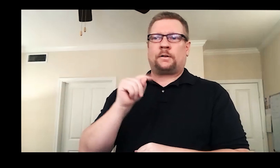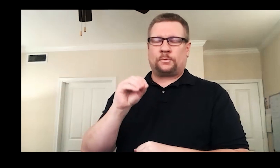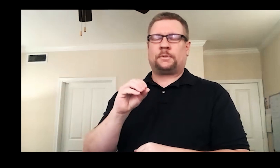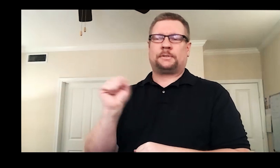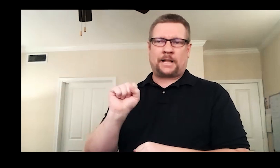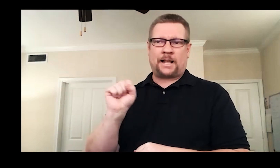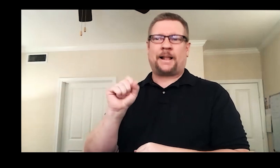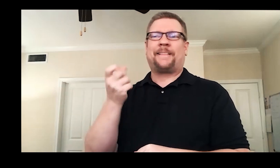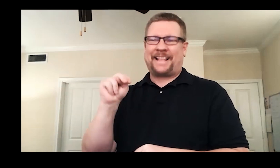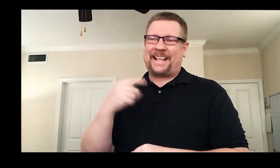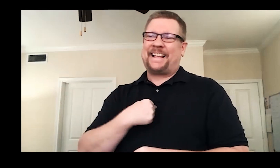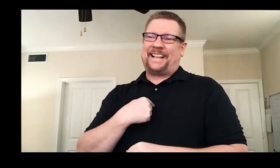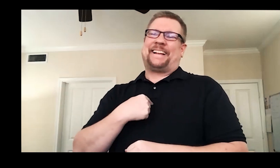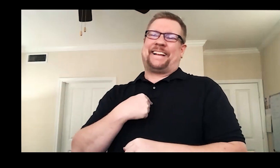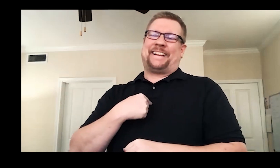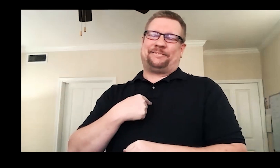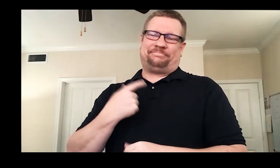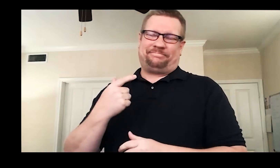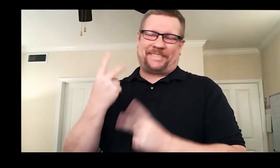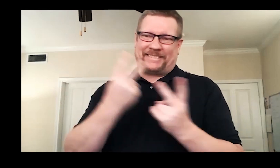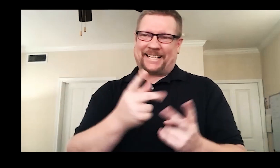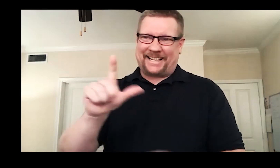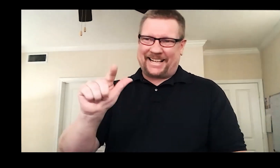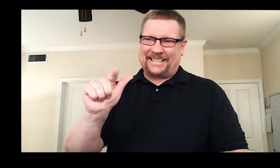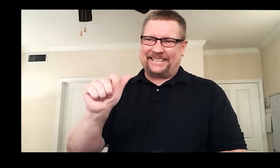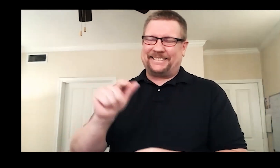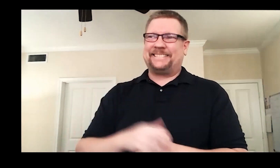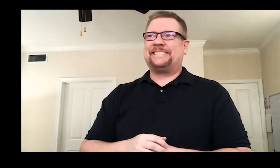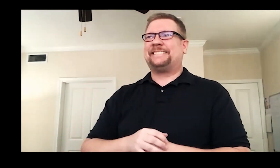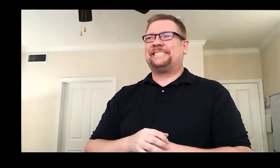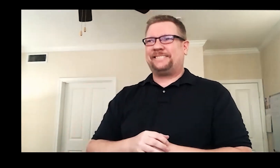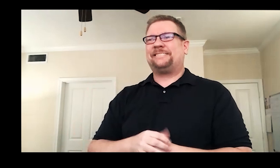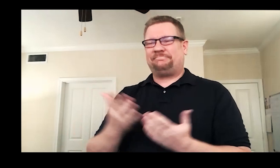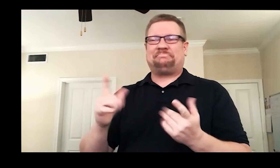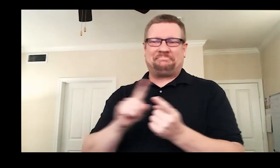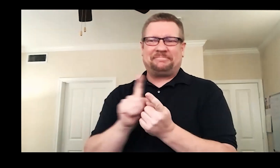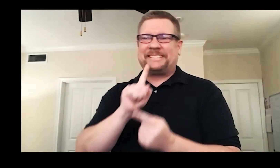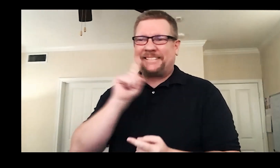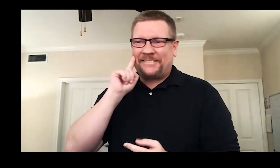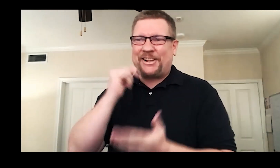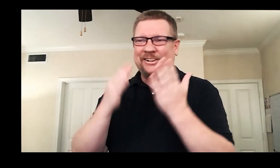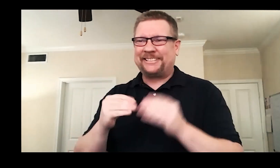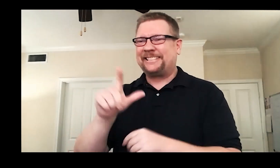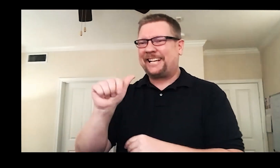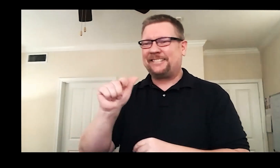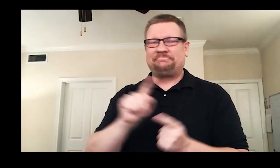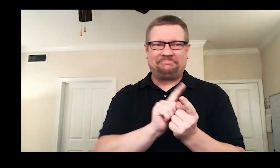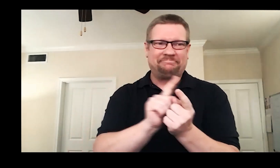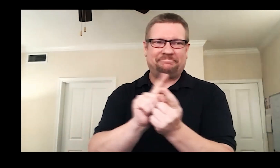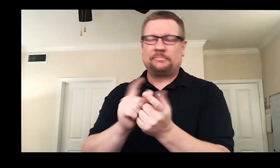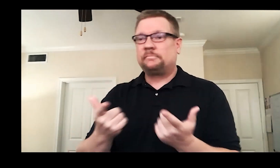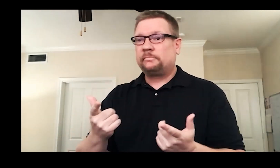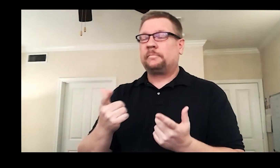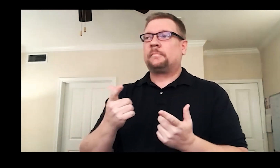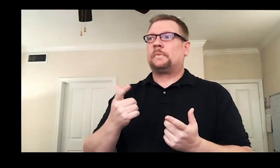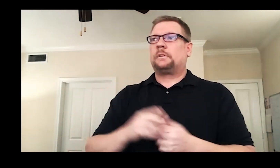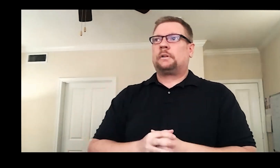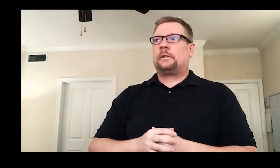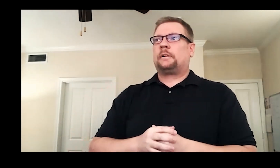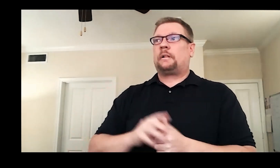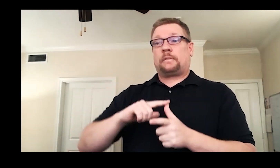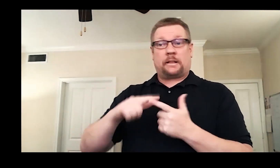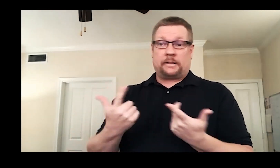I came back to Seattle. I'd go down and visit people I met in LA. I then decided to apply for